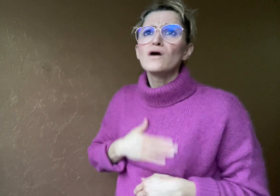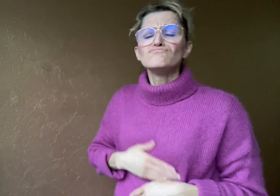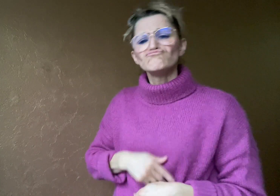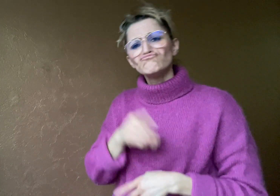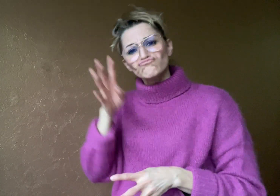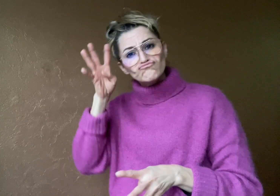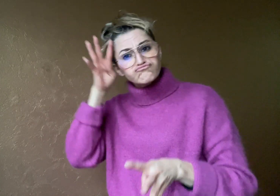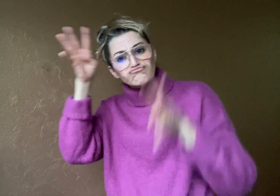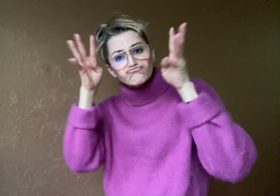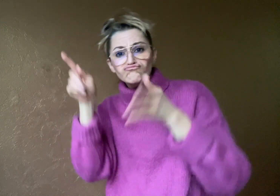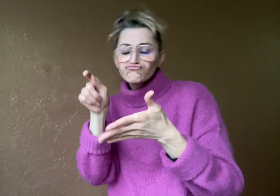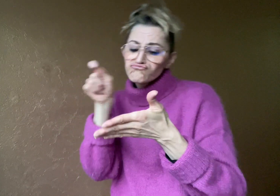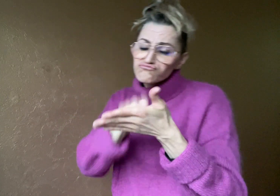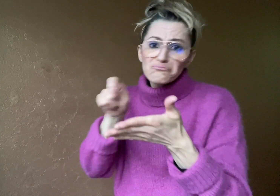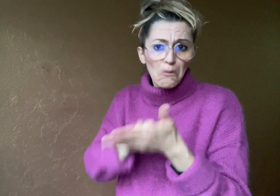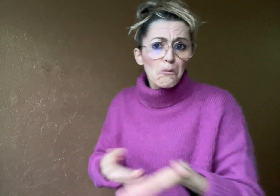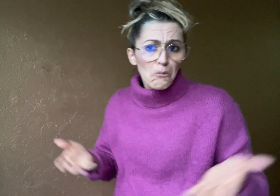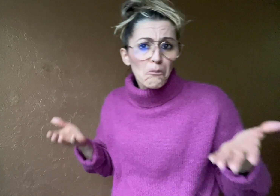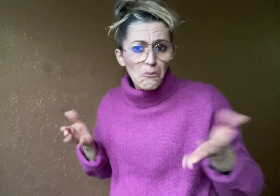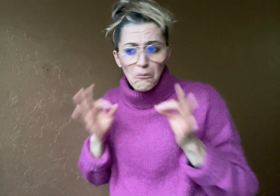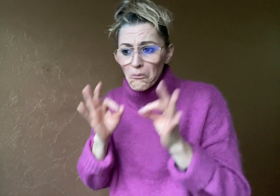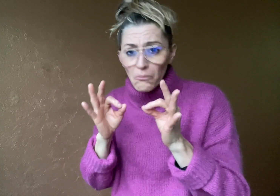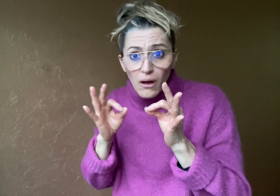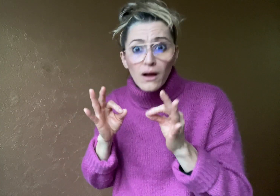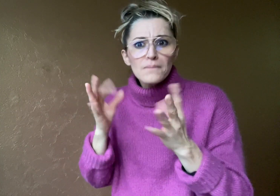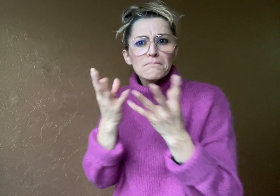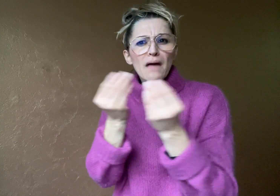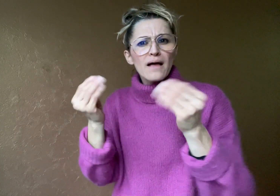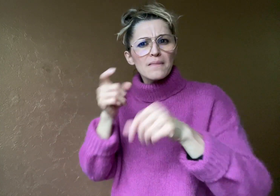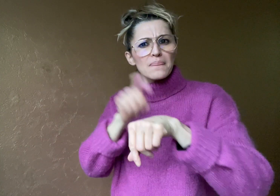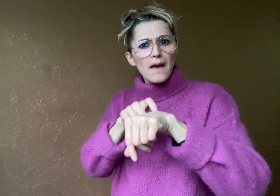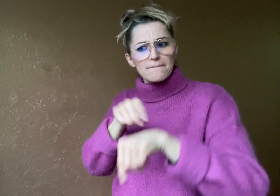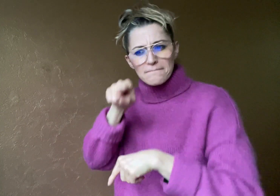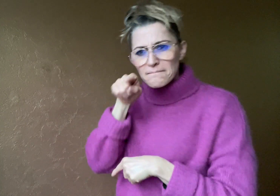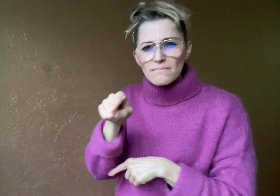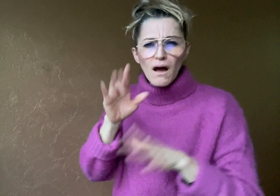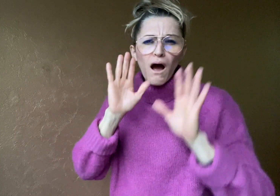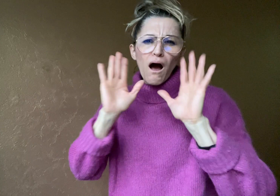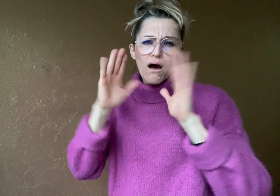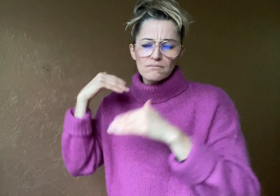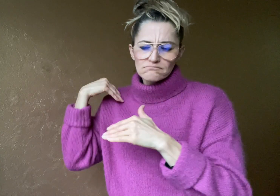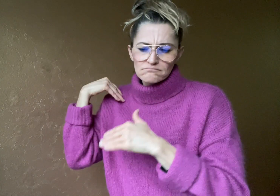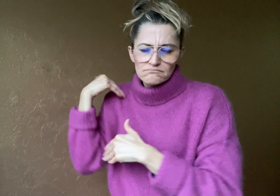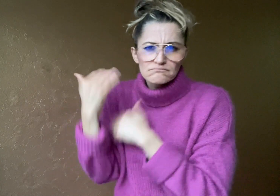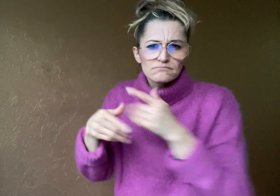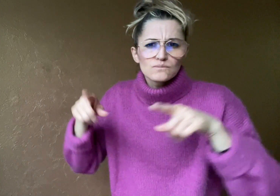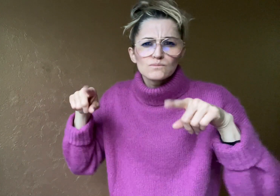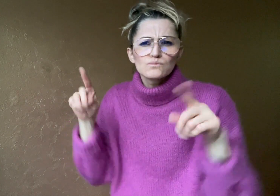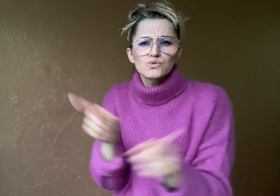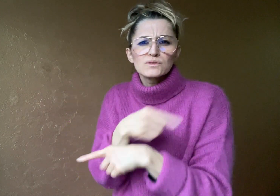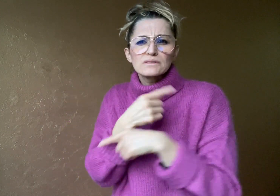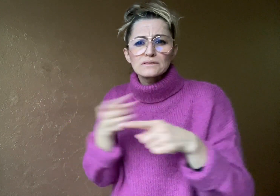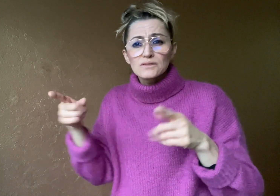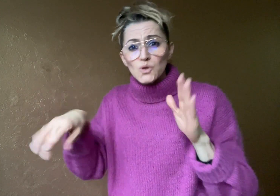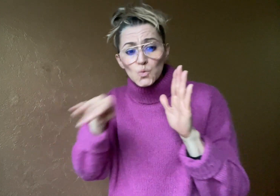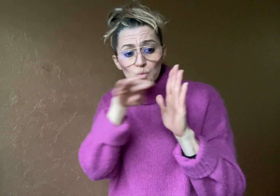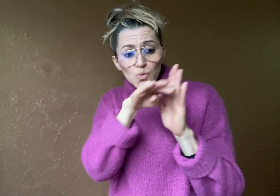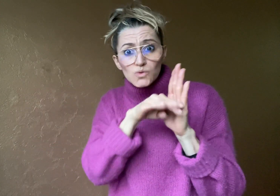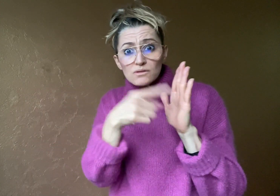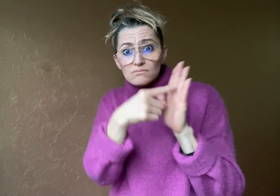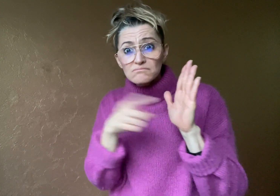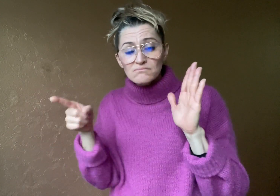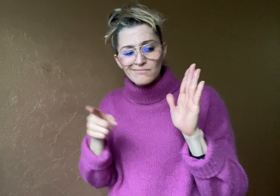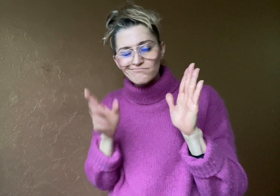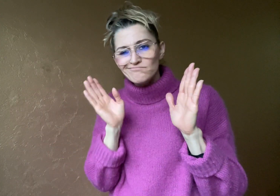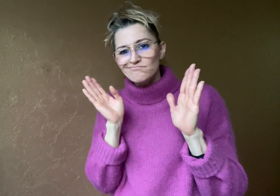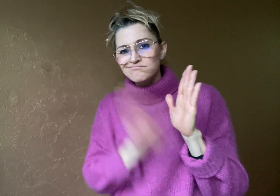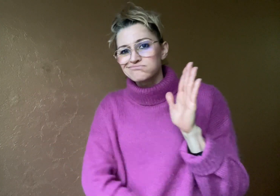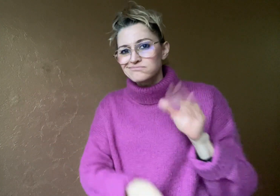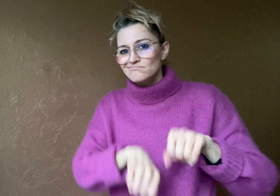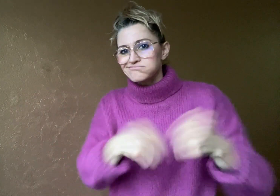to write, and he often “broke the rules” of classical music.